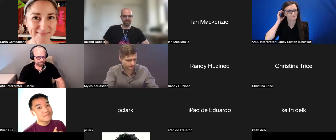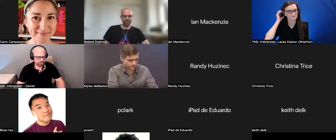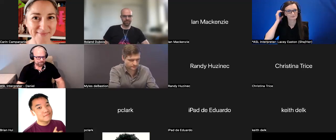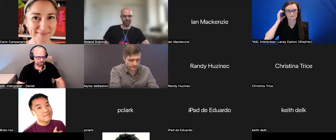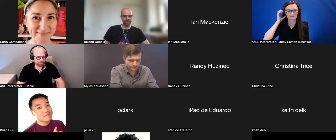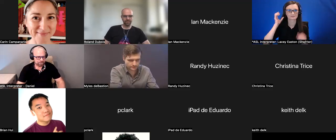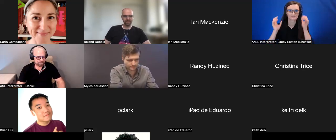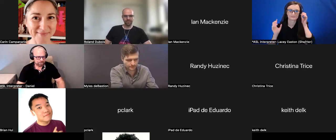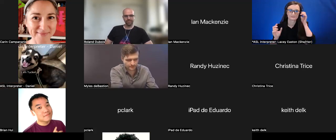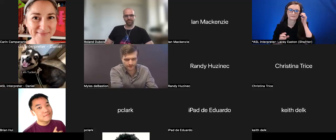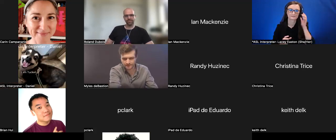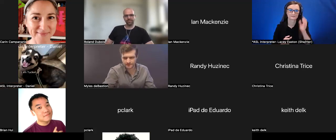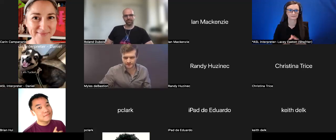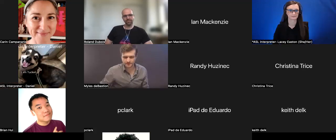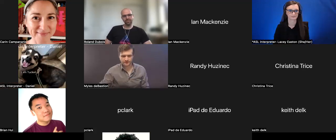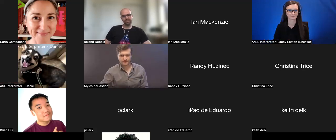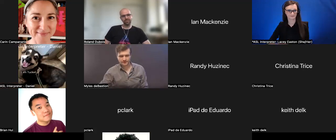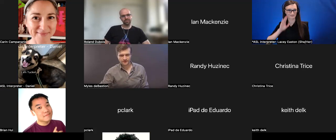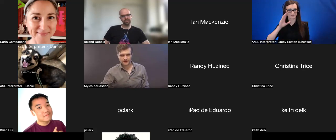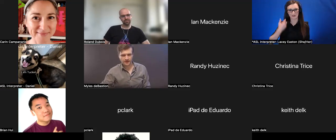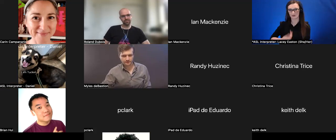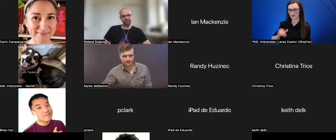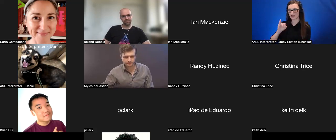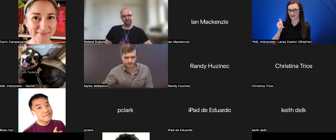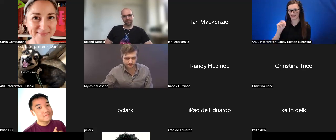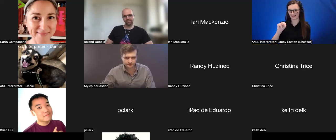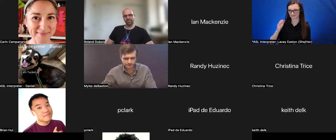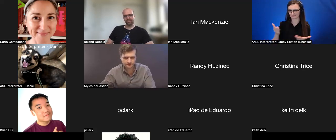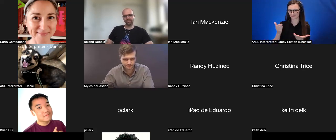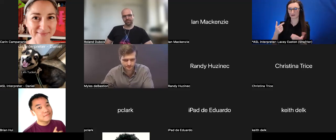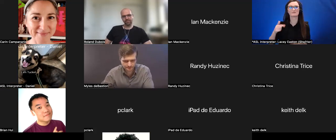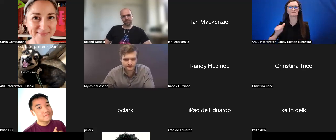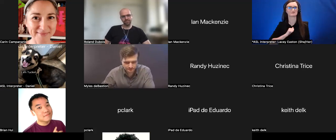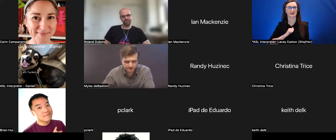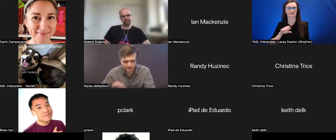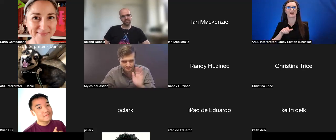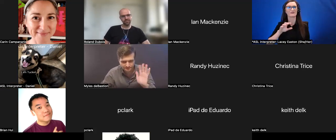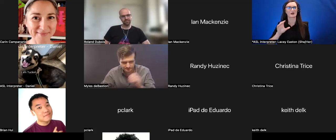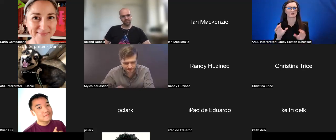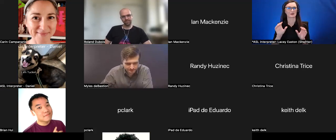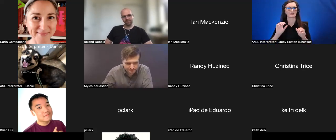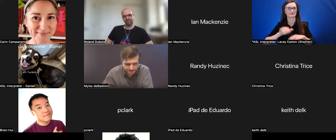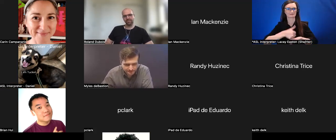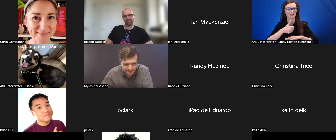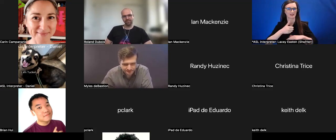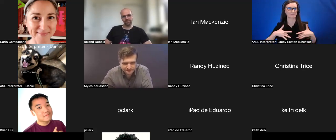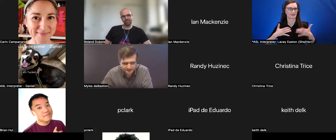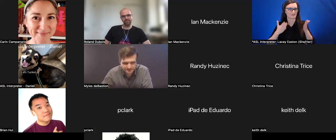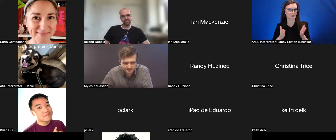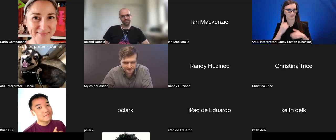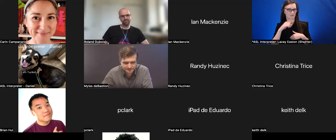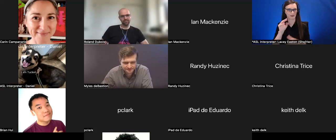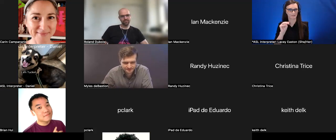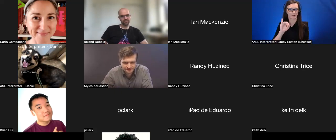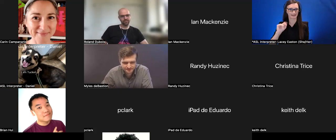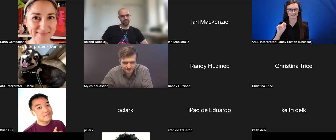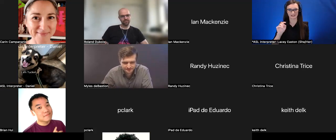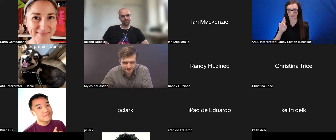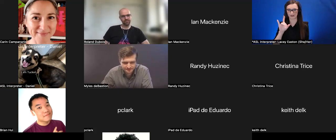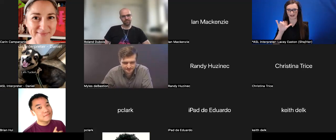Hi, Ian here, I'm also one of the organizers at the M.I.T. reality Hackathon. I also share